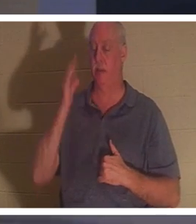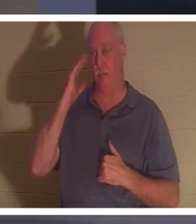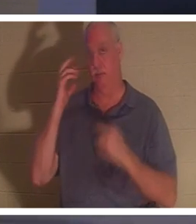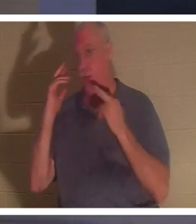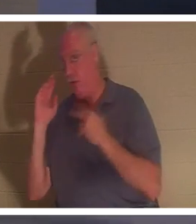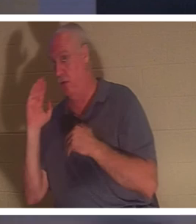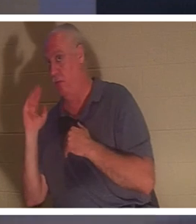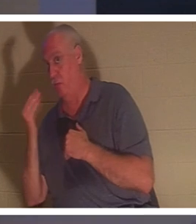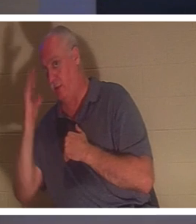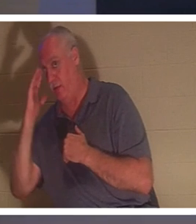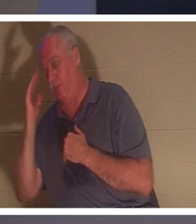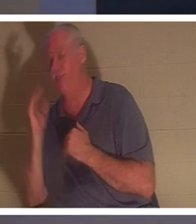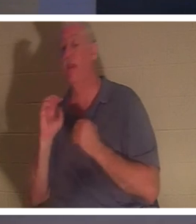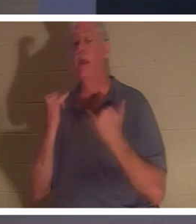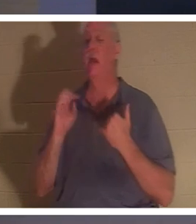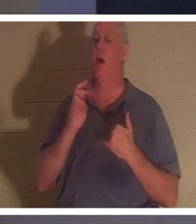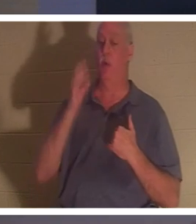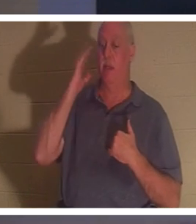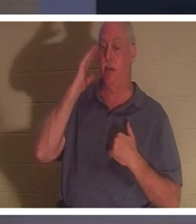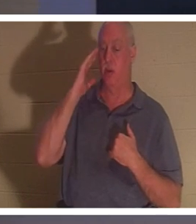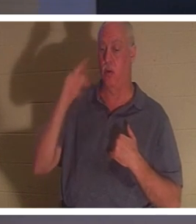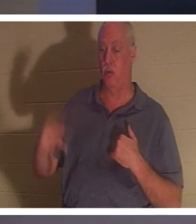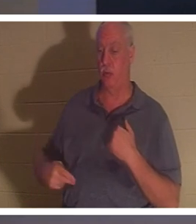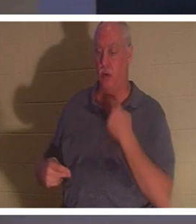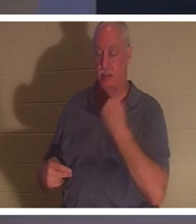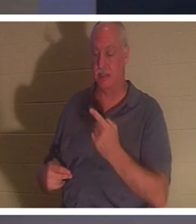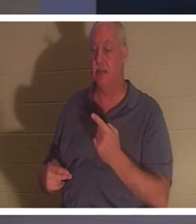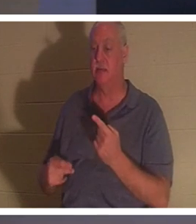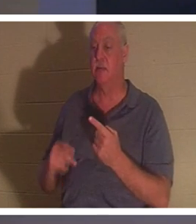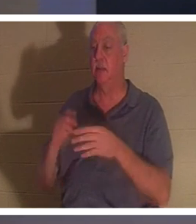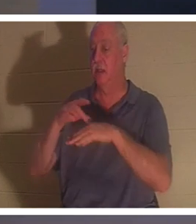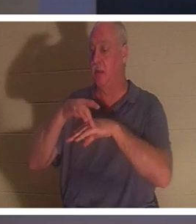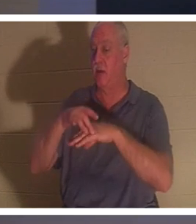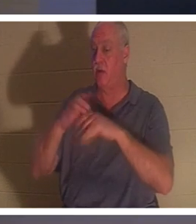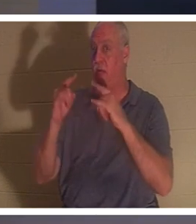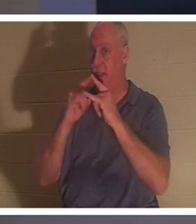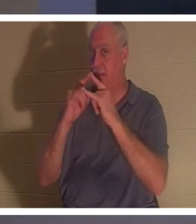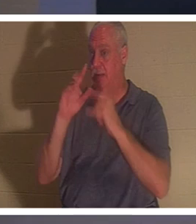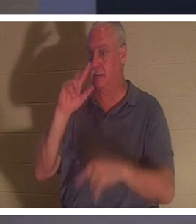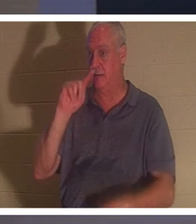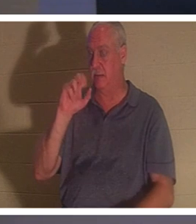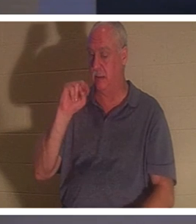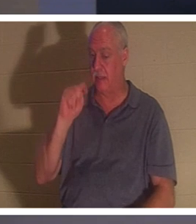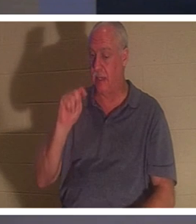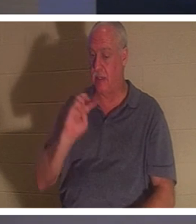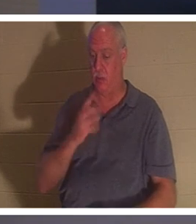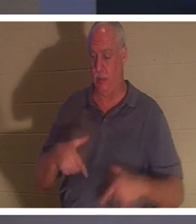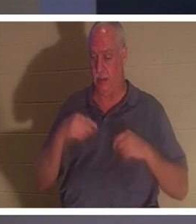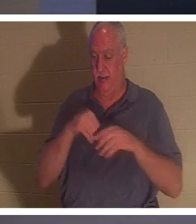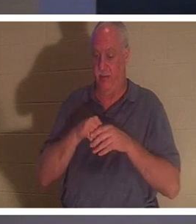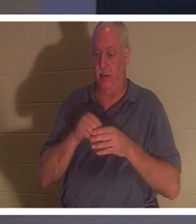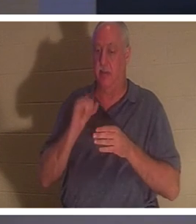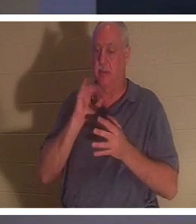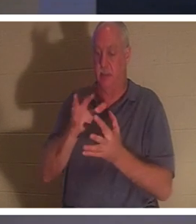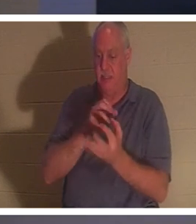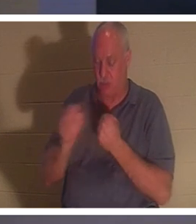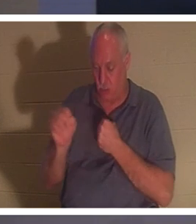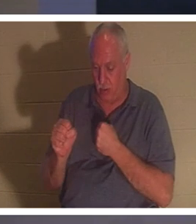getting it? "Now we know" he says, "the earthly tent we live in is destroyed, we have a building